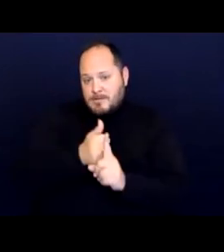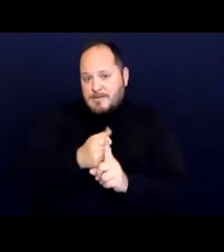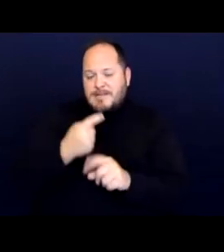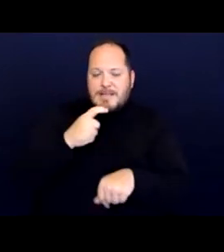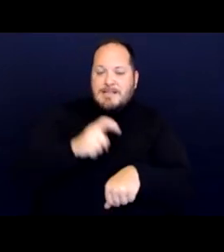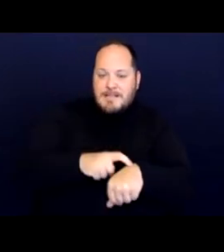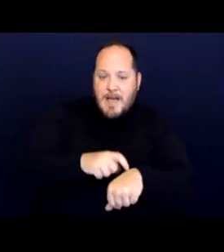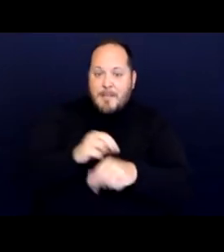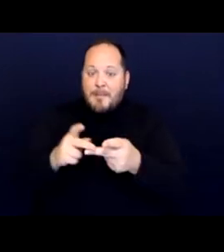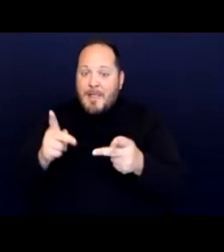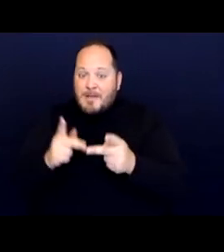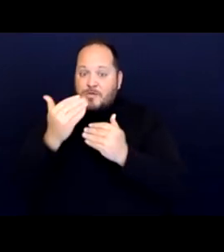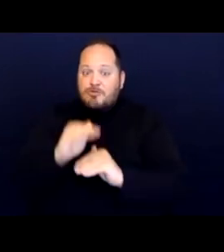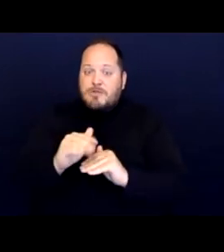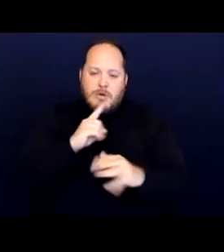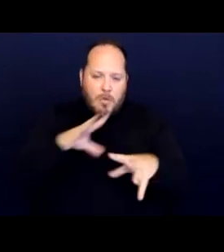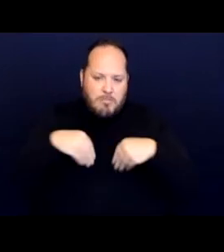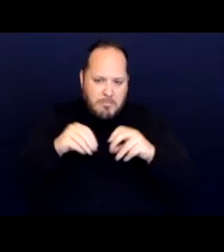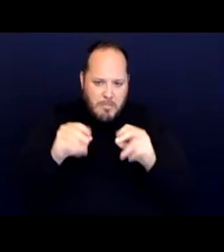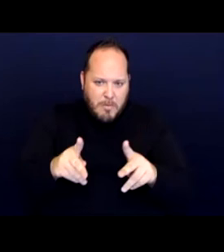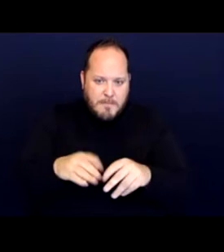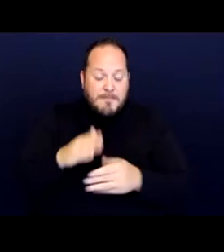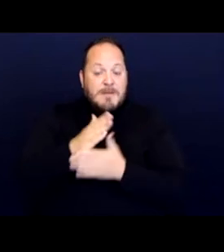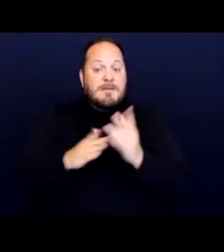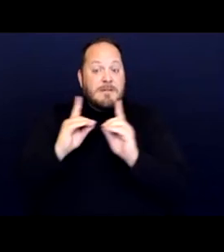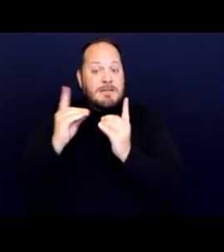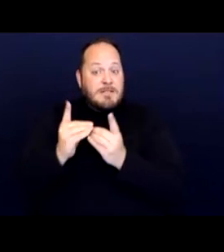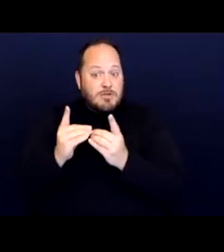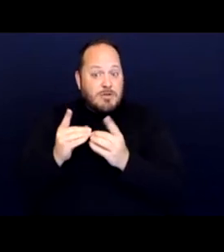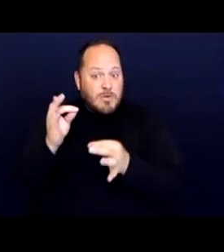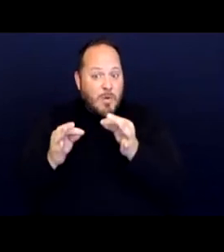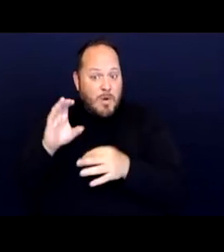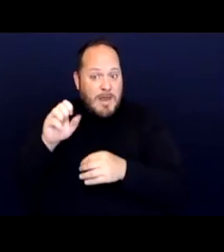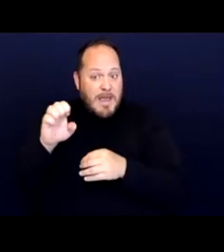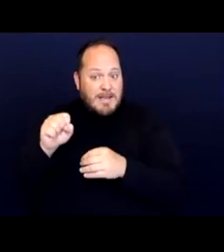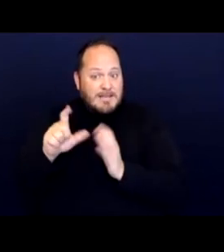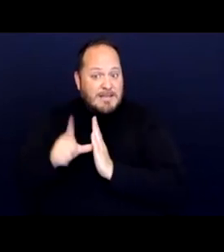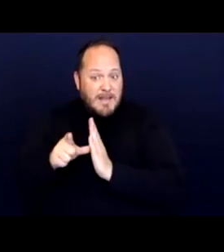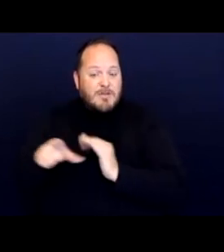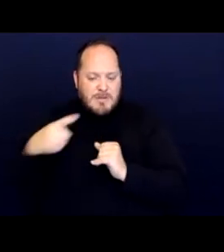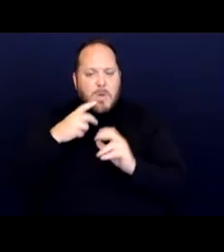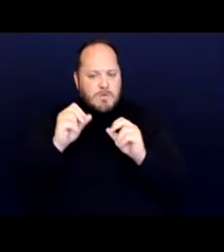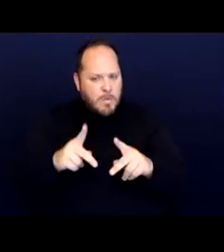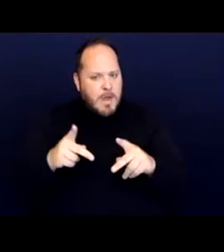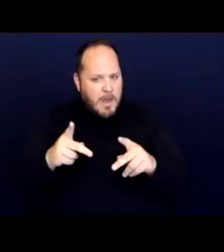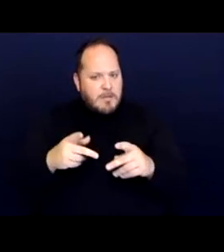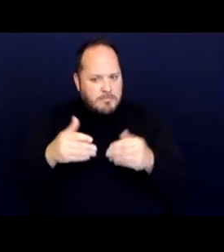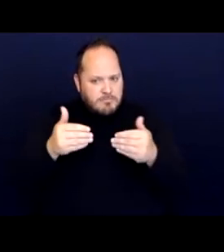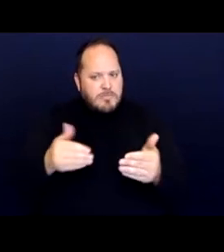And some of the district court cases that follow it have said it's okay to require permits to camp.